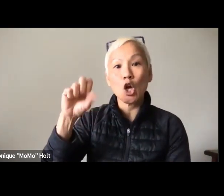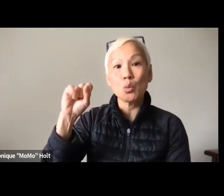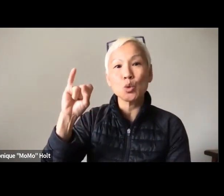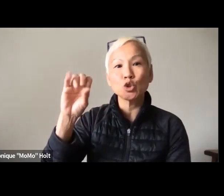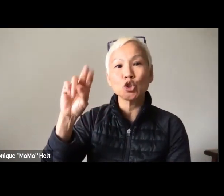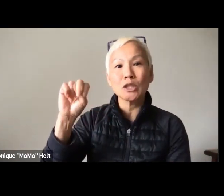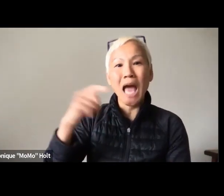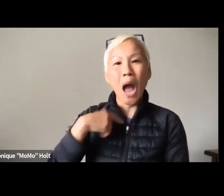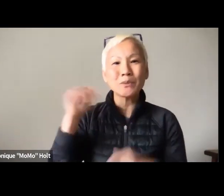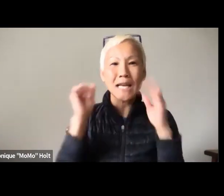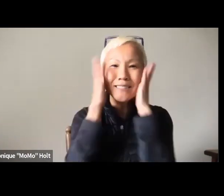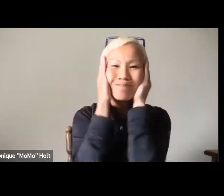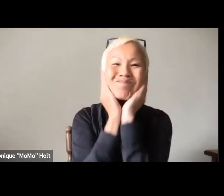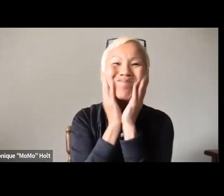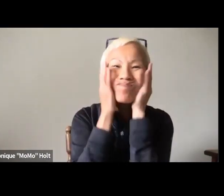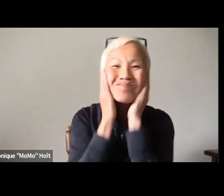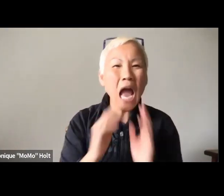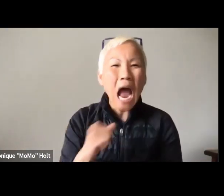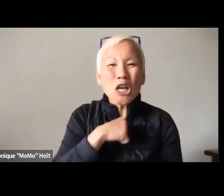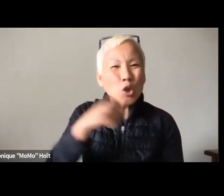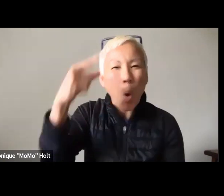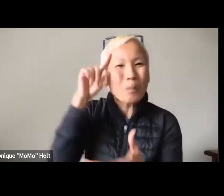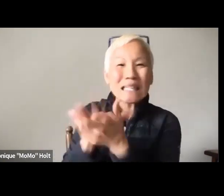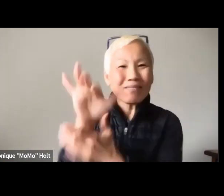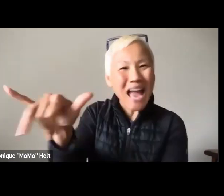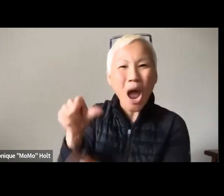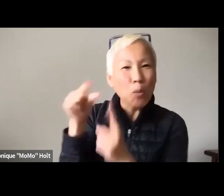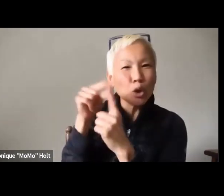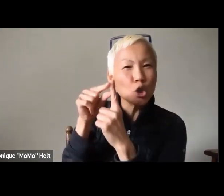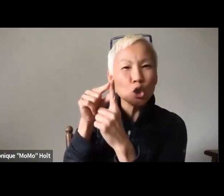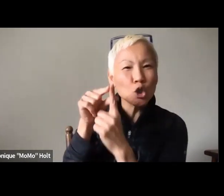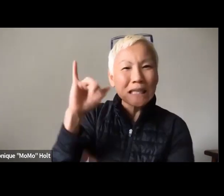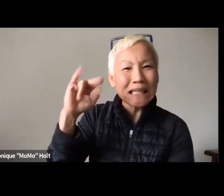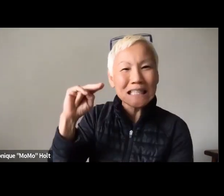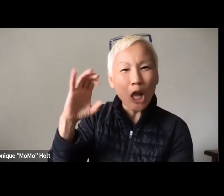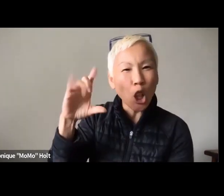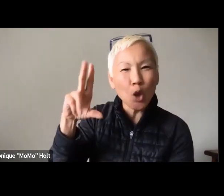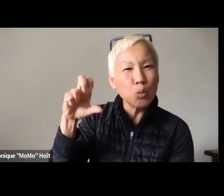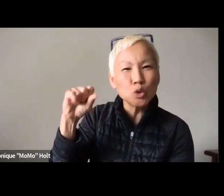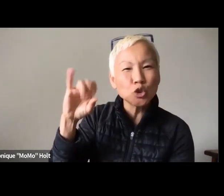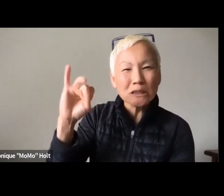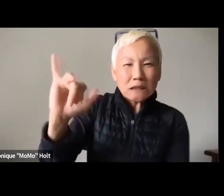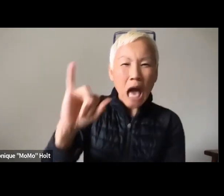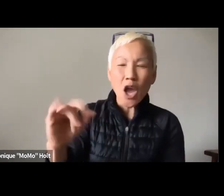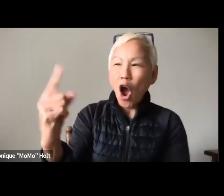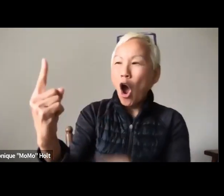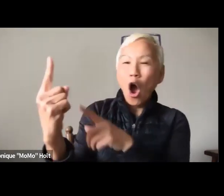And so when we talk about inclusion, for me, I don't believe in that word,